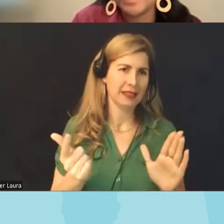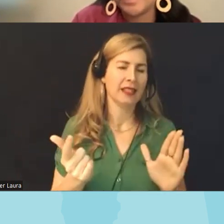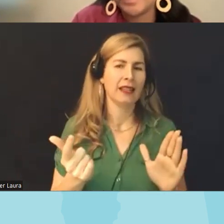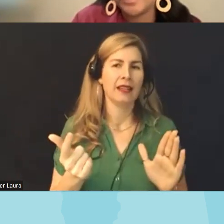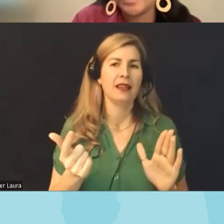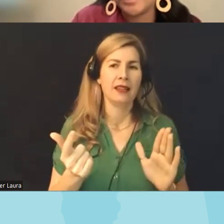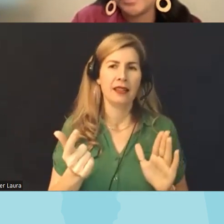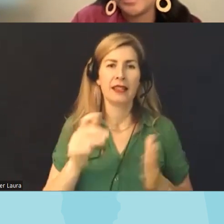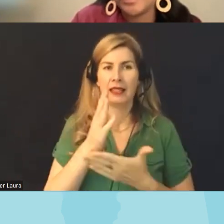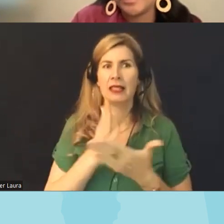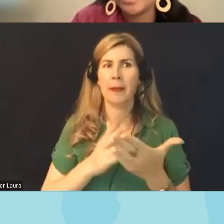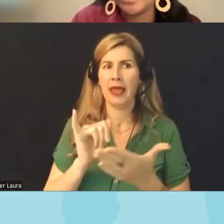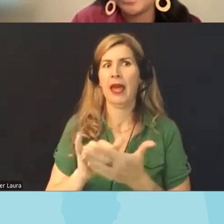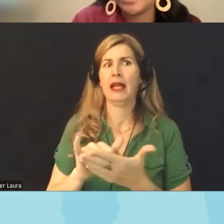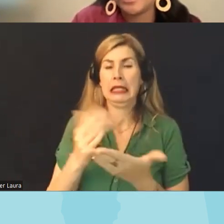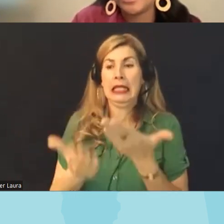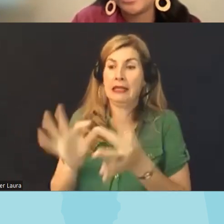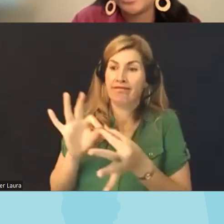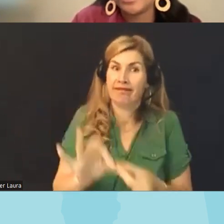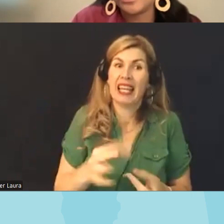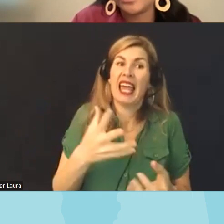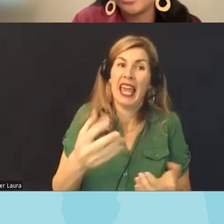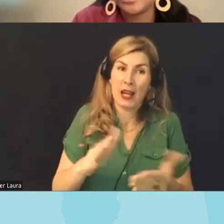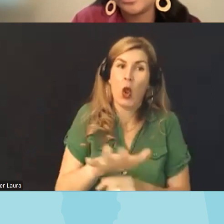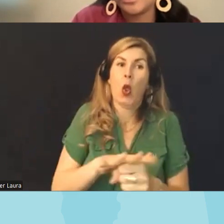even drills down into more local communities so I'll I'll add that that I think there are some